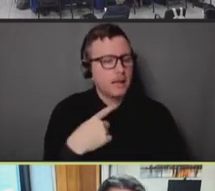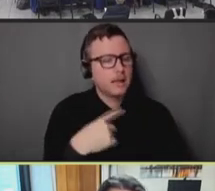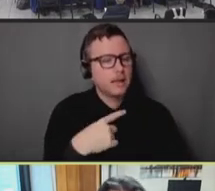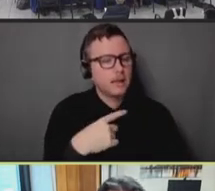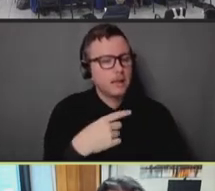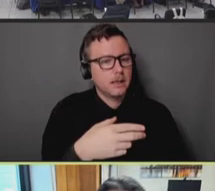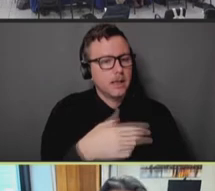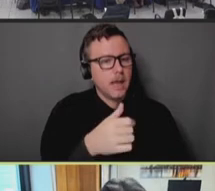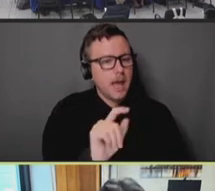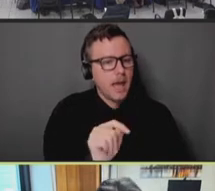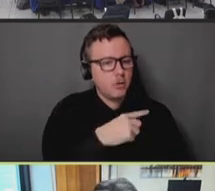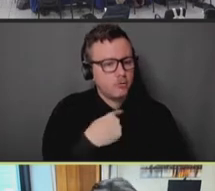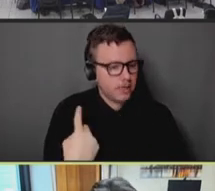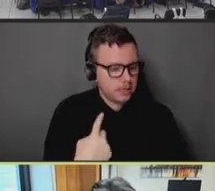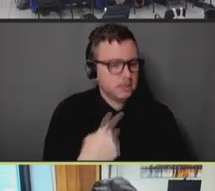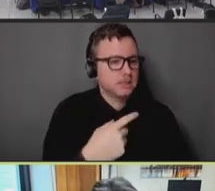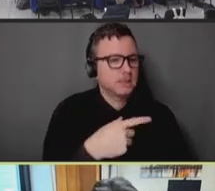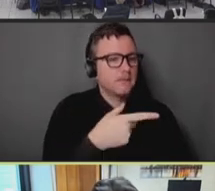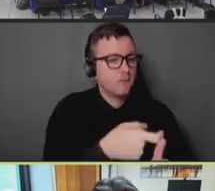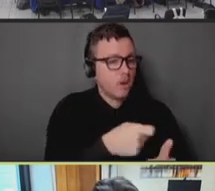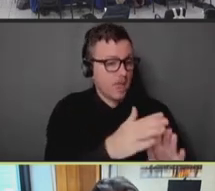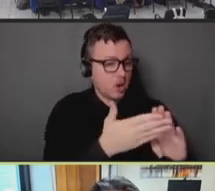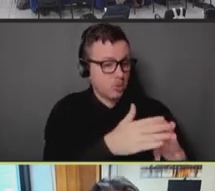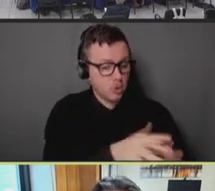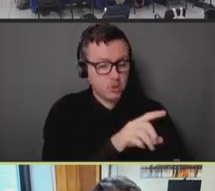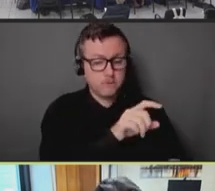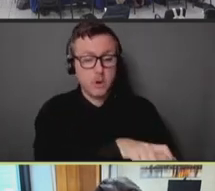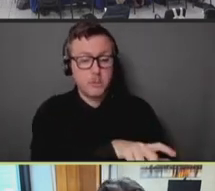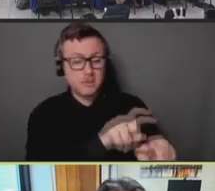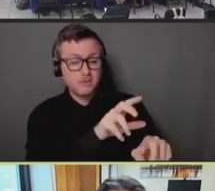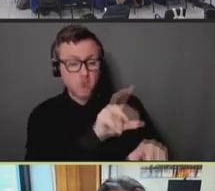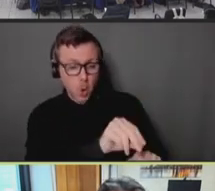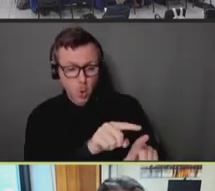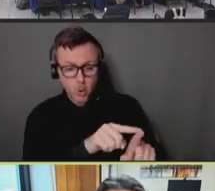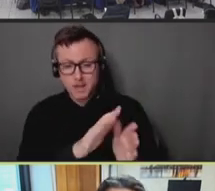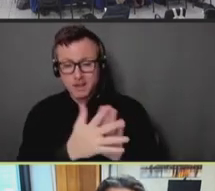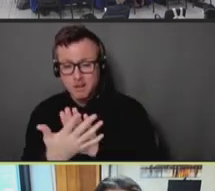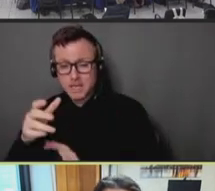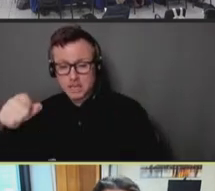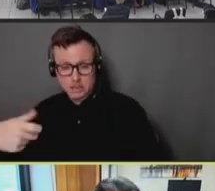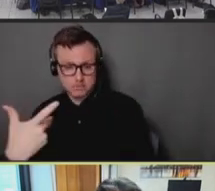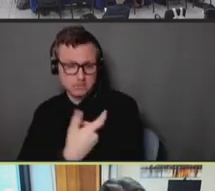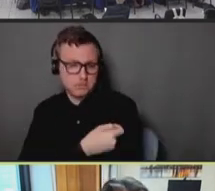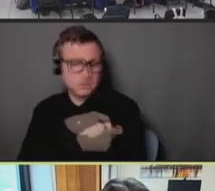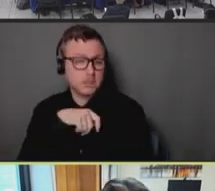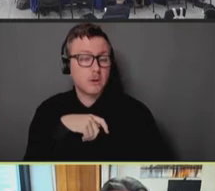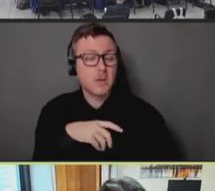from no to yes to get the COVID vaccine. One community partner reported 16 to one ratio of